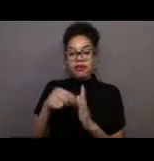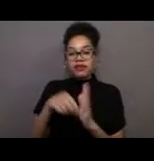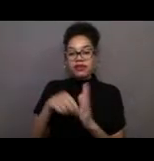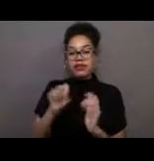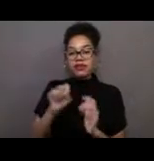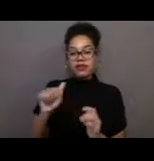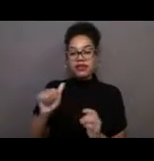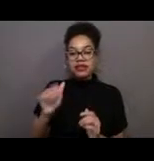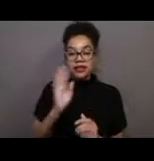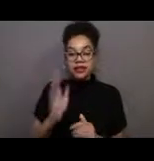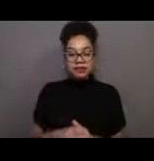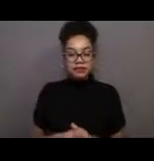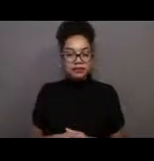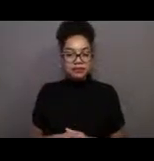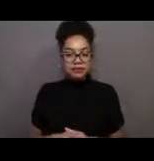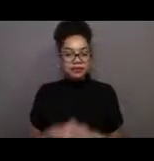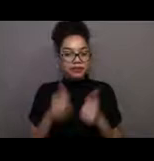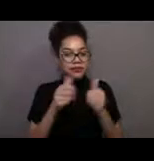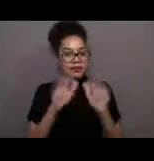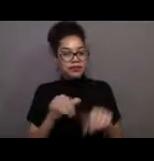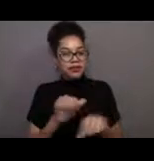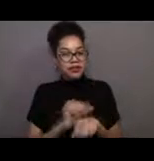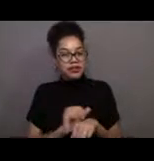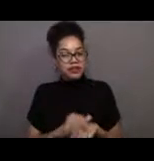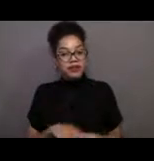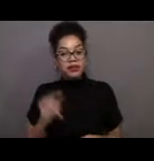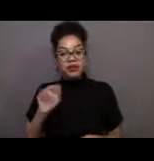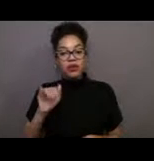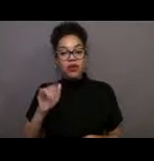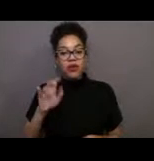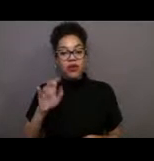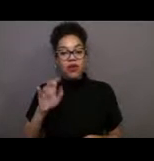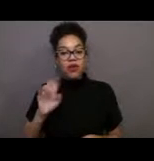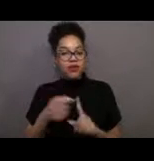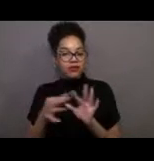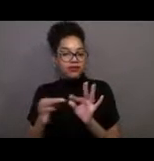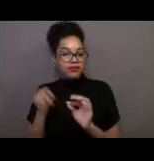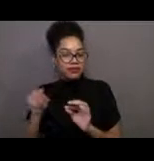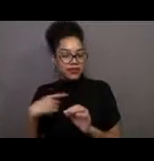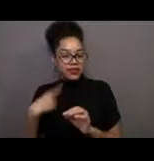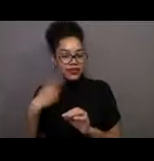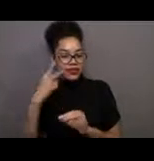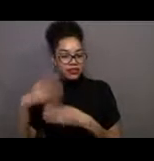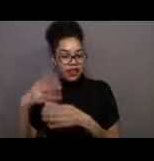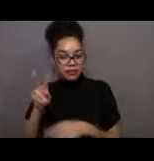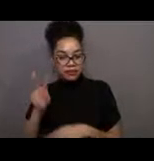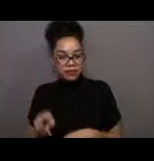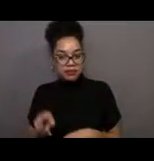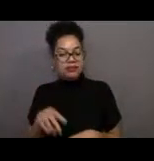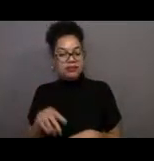[Nicole] That's great, Acy. This is Nicole from the chat box. Hi. - This seems like such a cool exhibit.